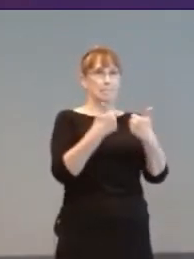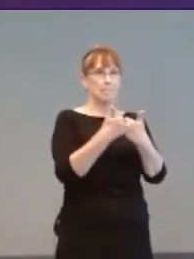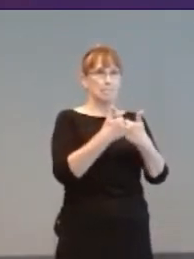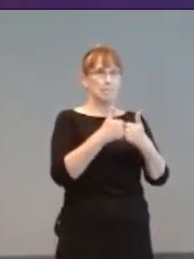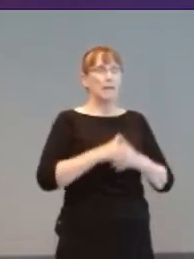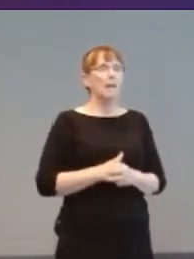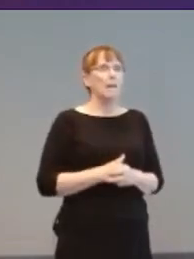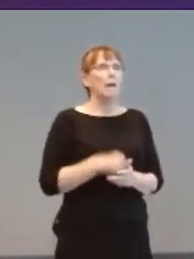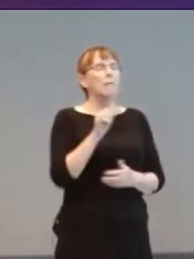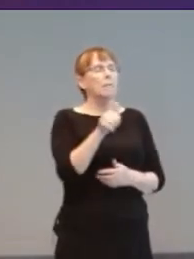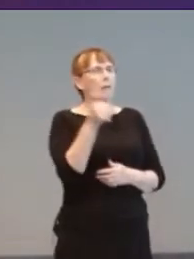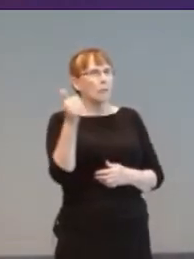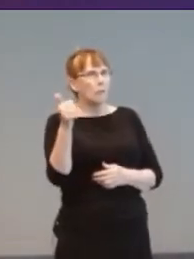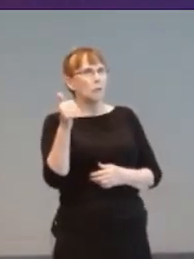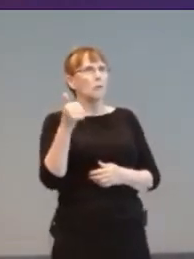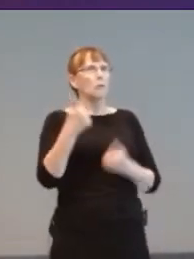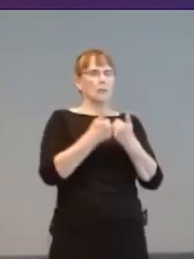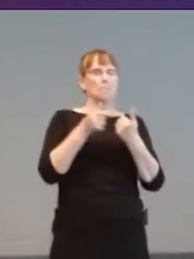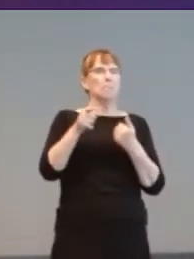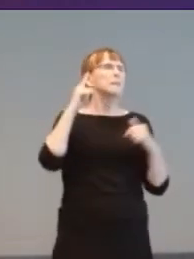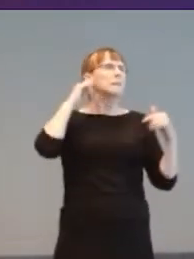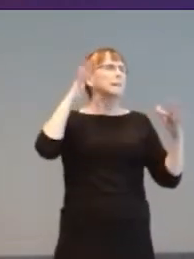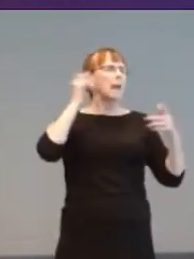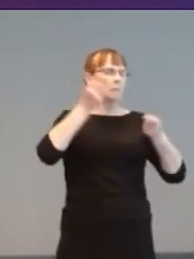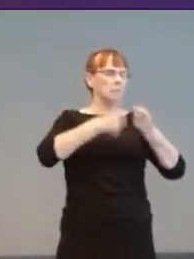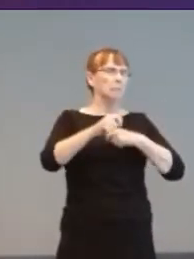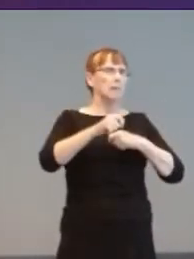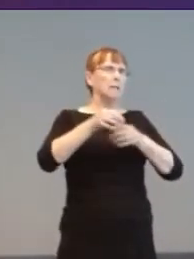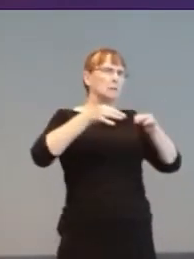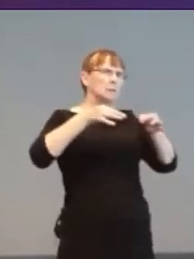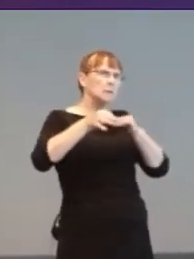dialogue, greatly enriching the experience for those needing it.